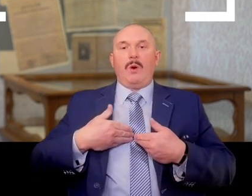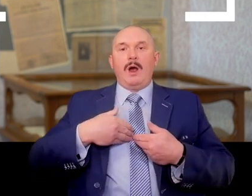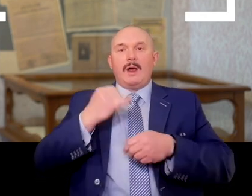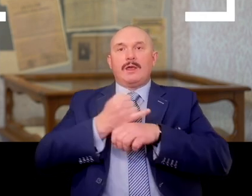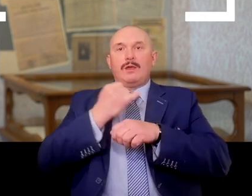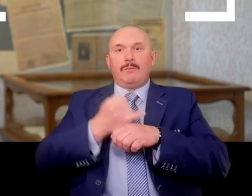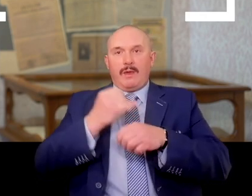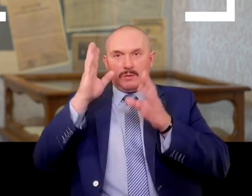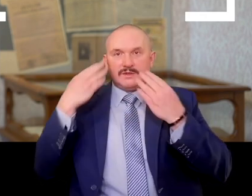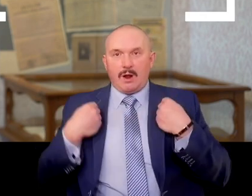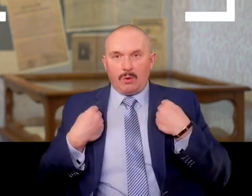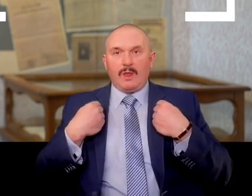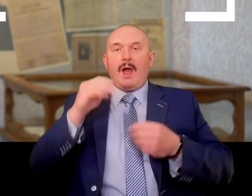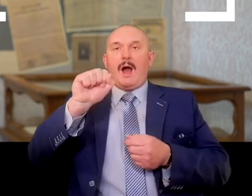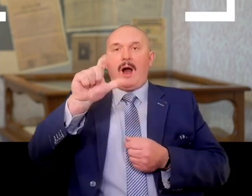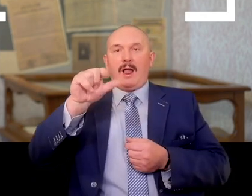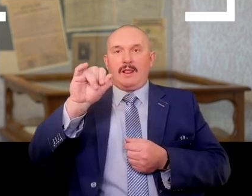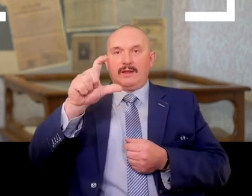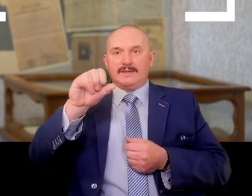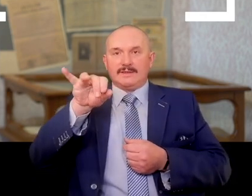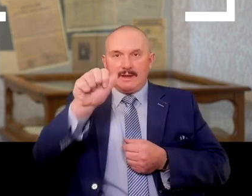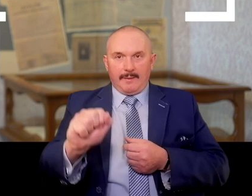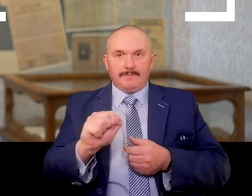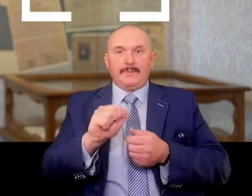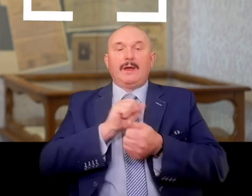At the same time she continued her studies,